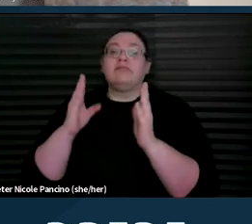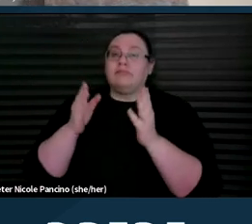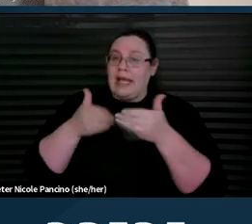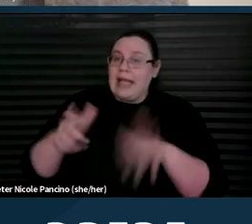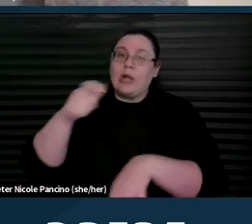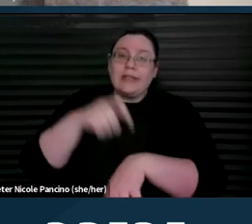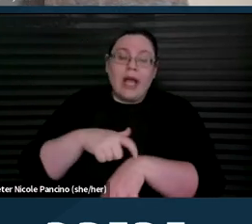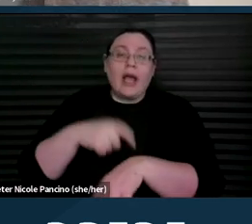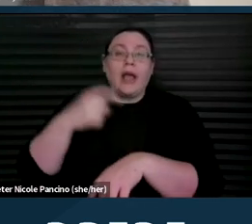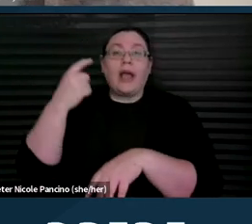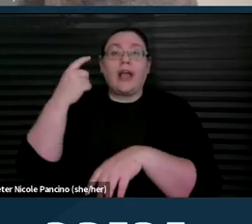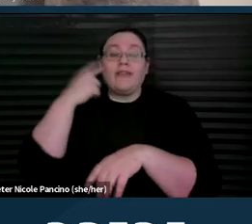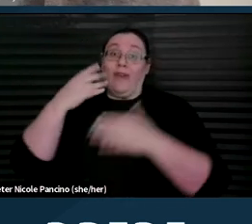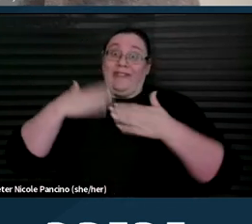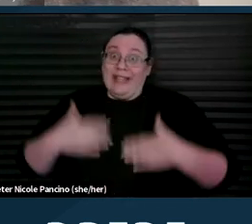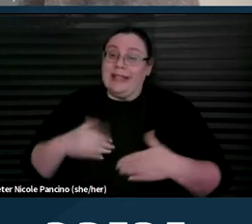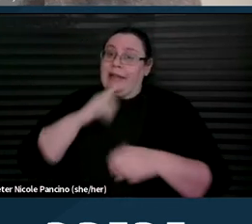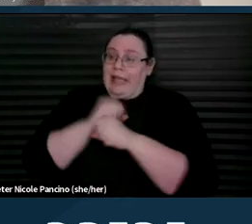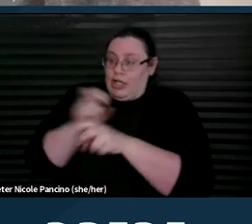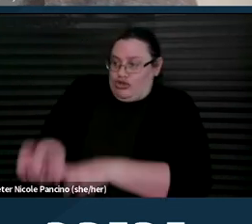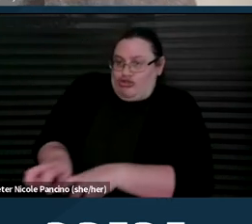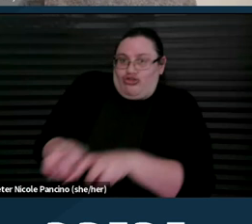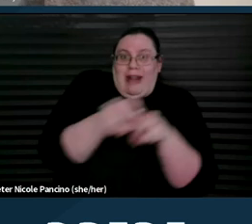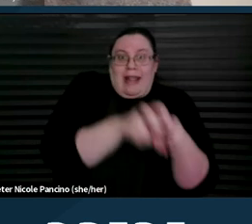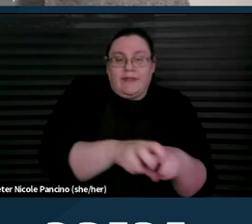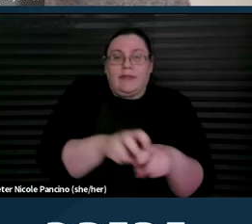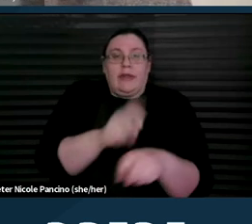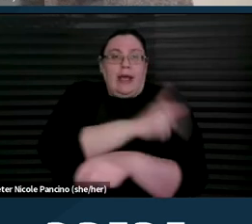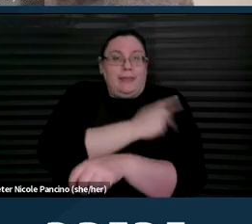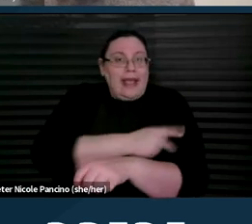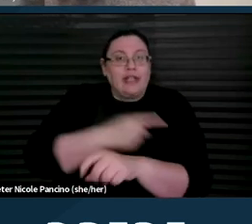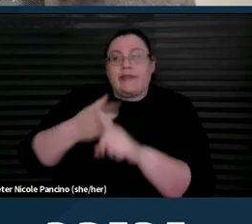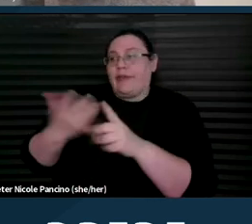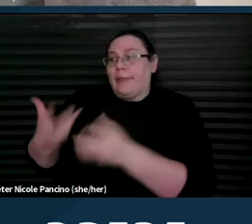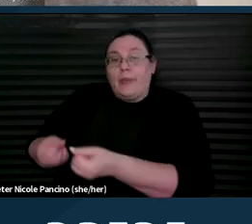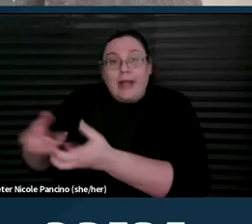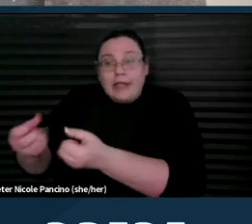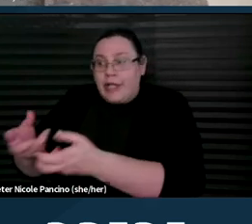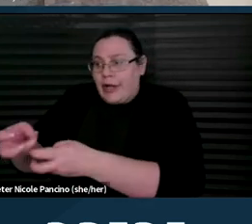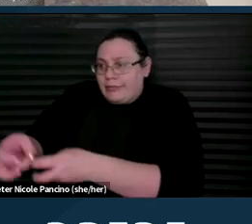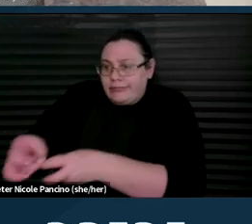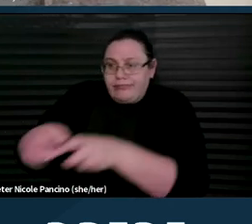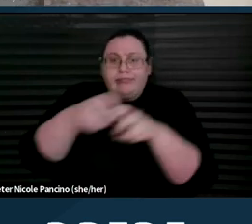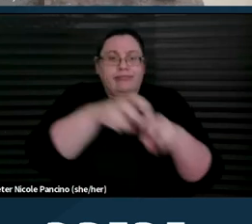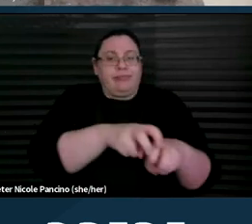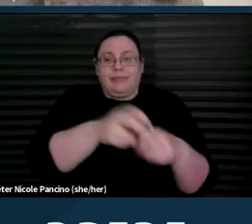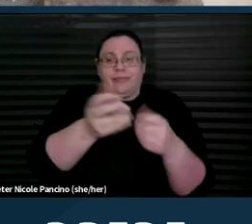for physically transferring a patient from their wheelchair onto an exam table, for example.